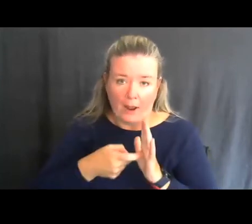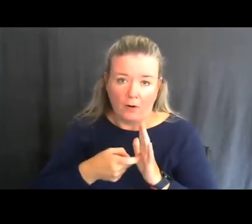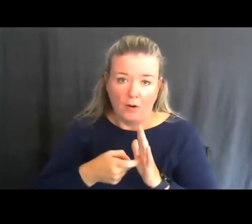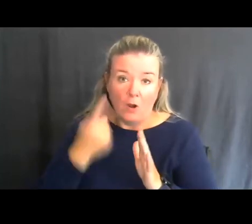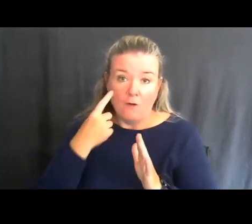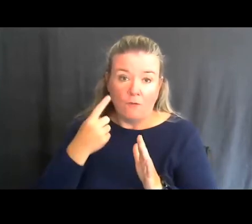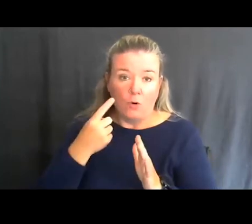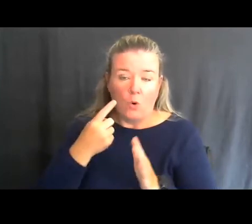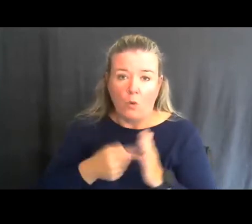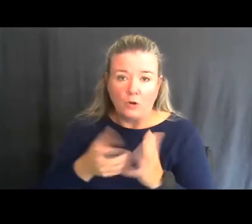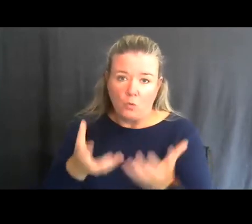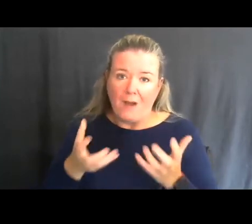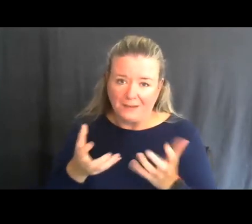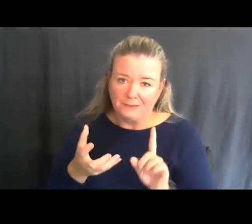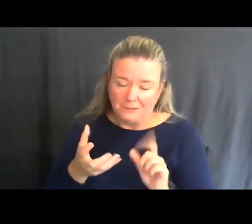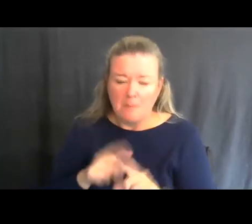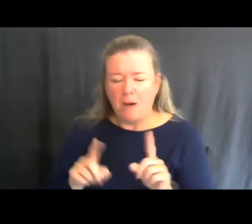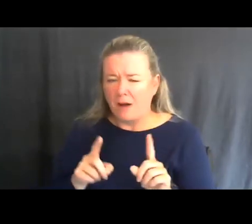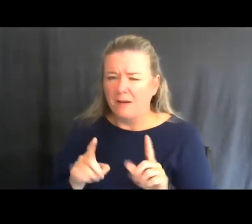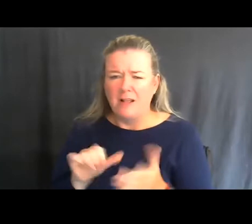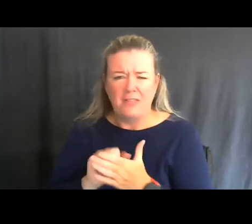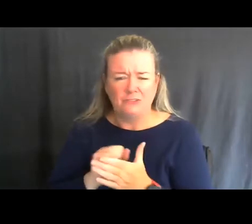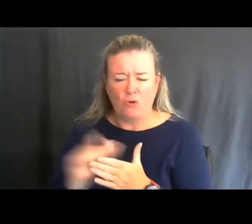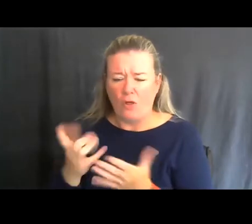asking for, but those are all things that we can do.